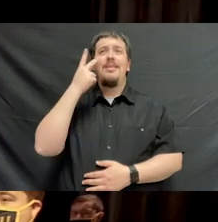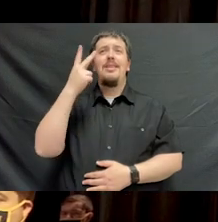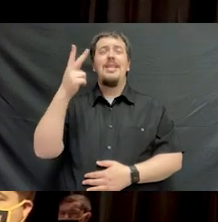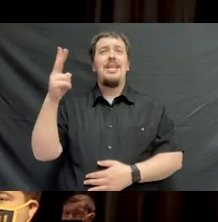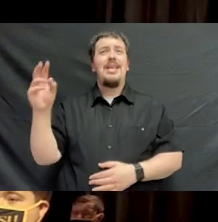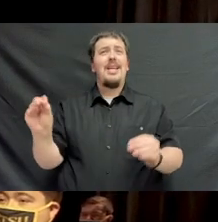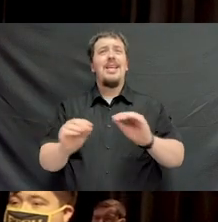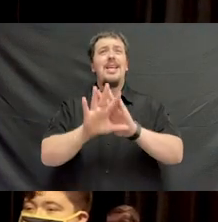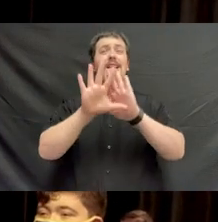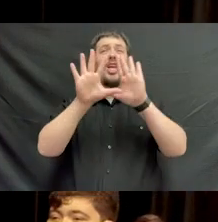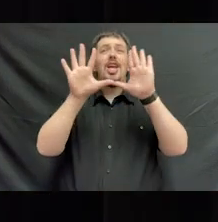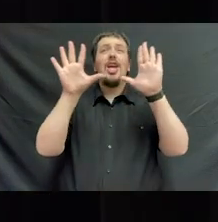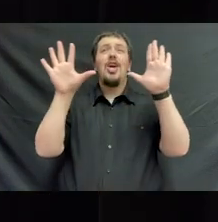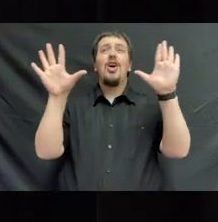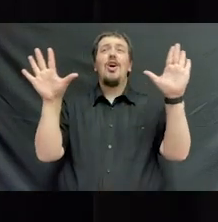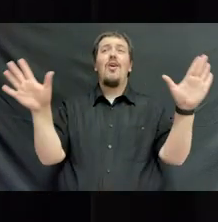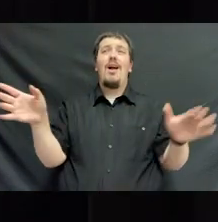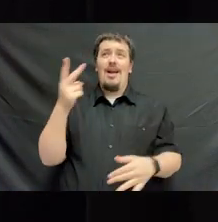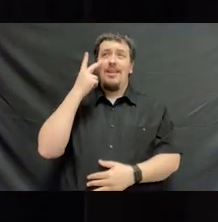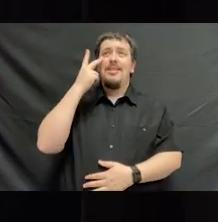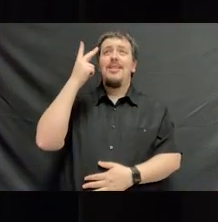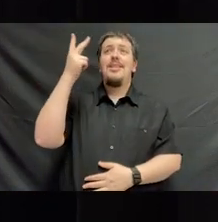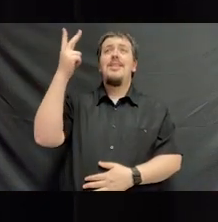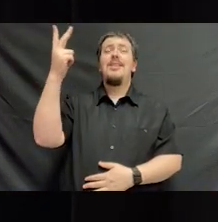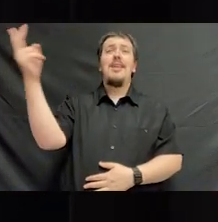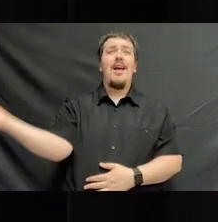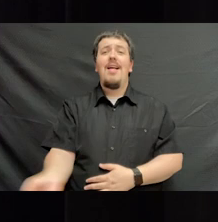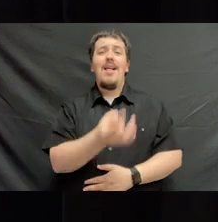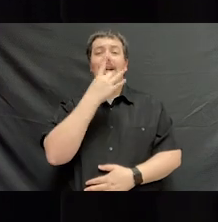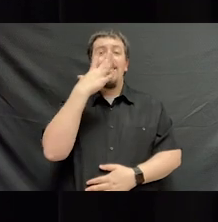I can see the light